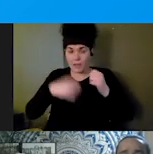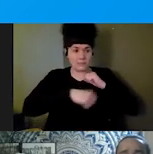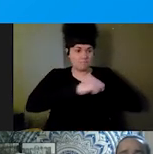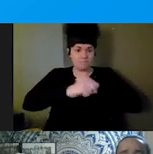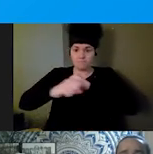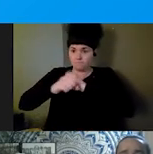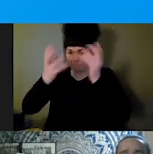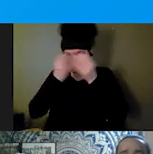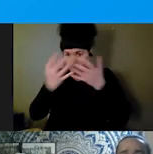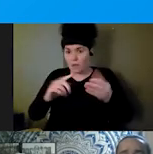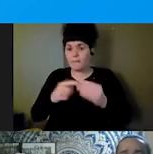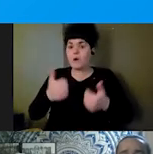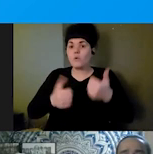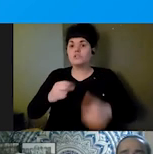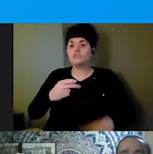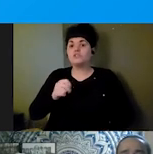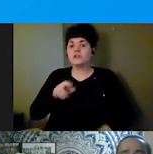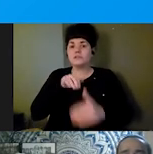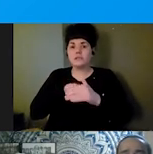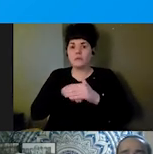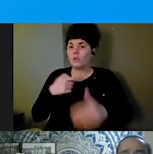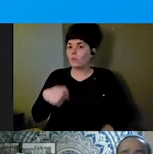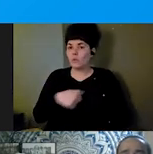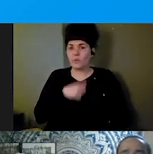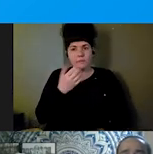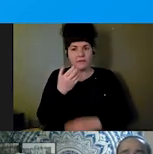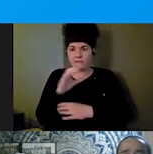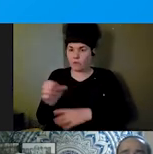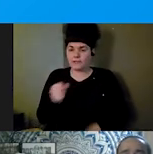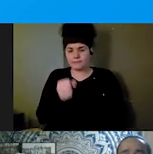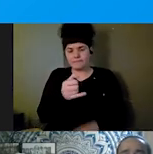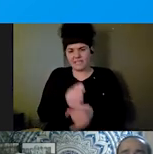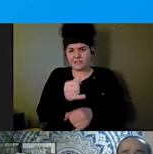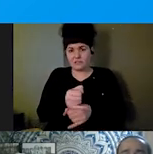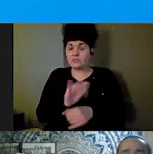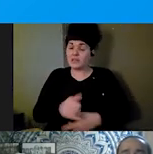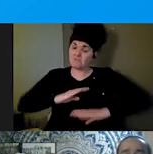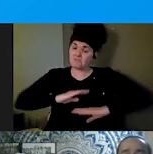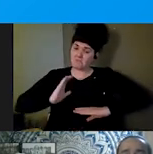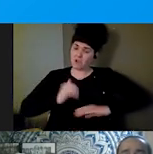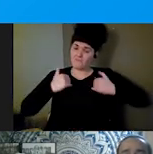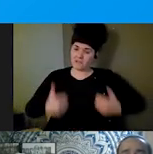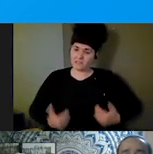forced into institutions that meet our physical accessibility needs but force